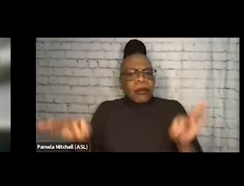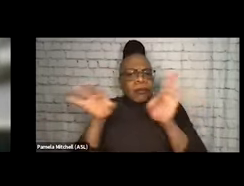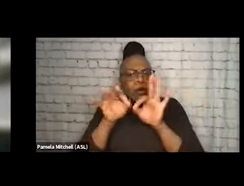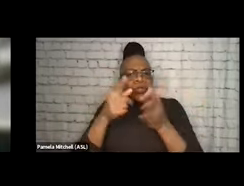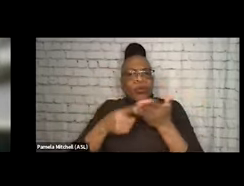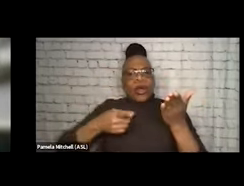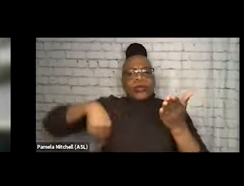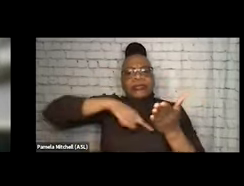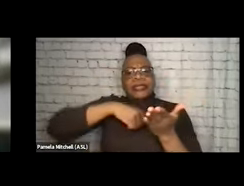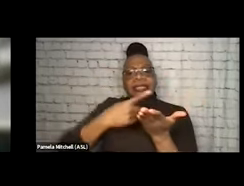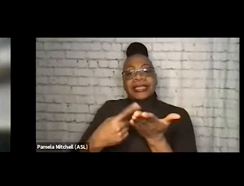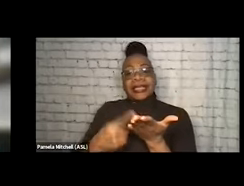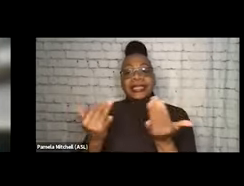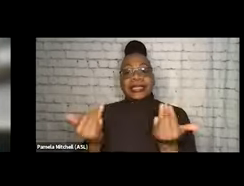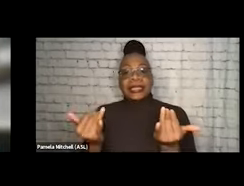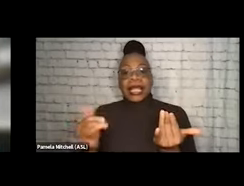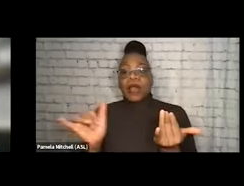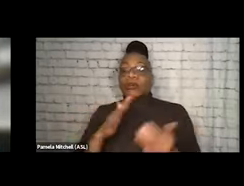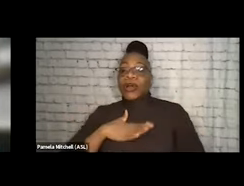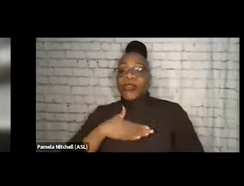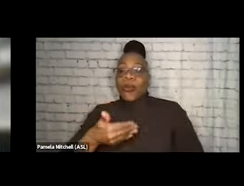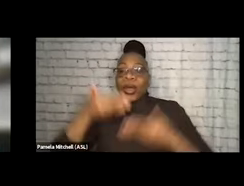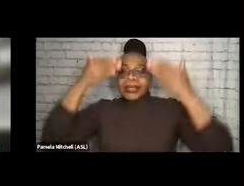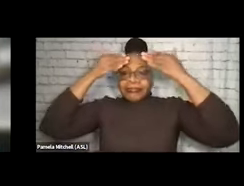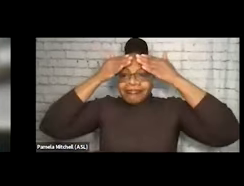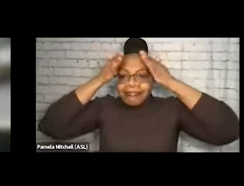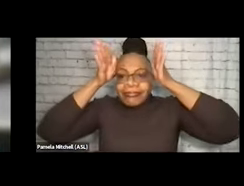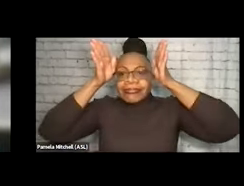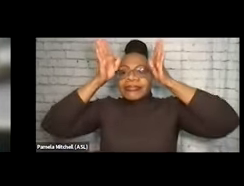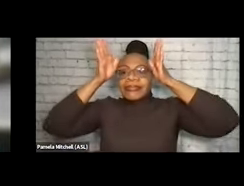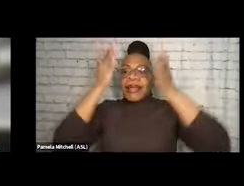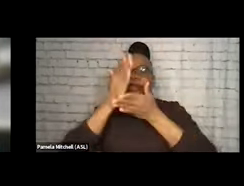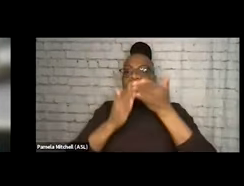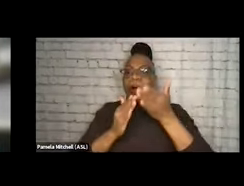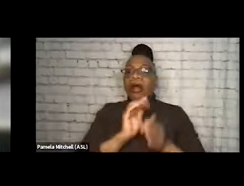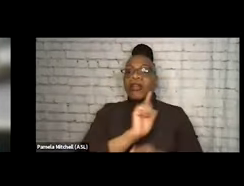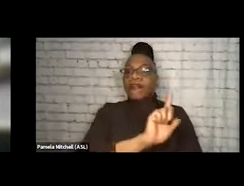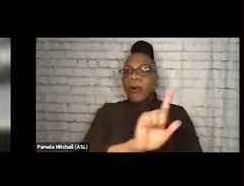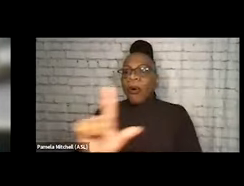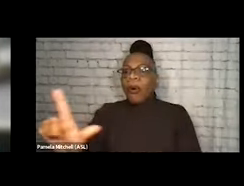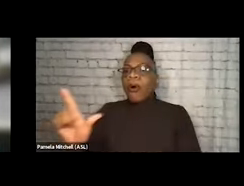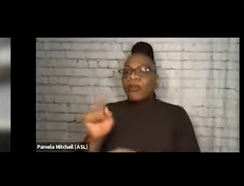and the willingness and open-mindedness on the part of all of you who are here with us